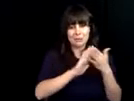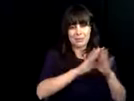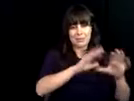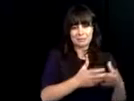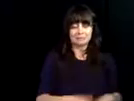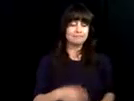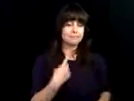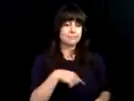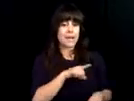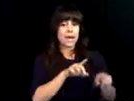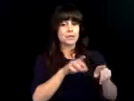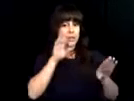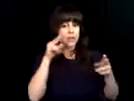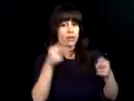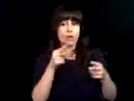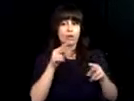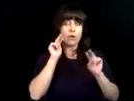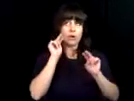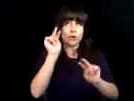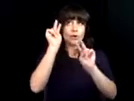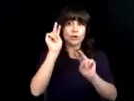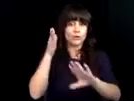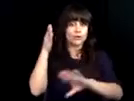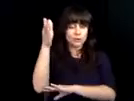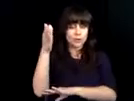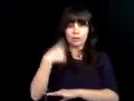community. >> As dbvi looks